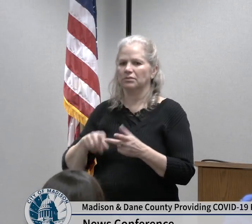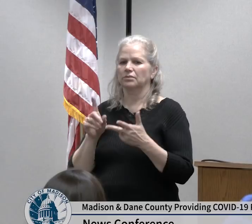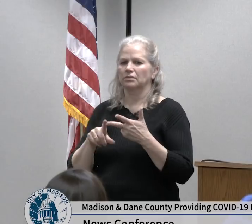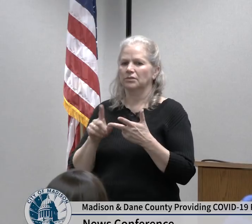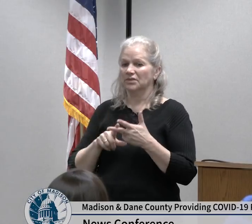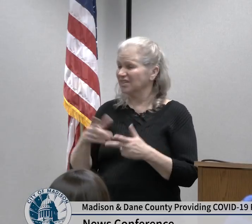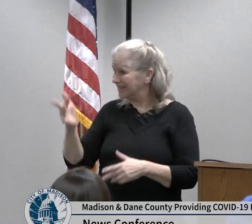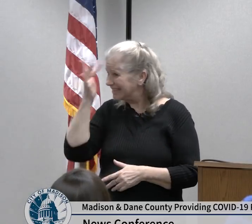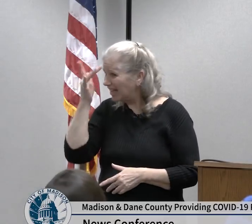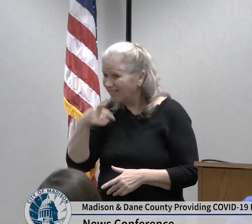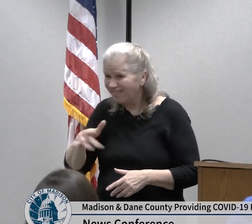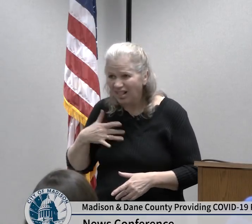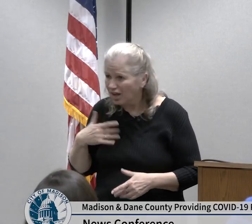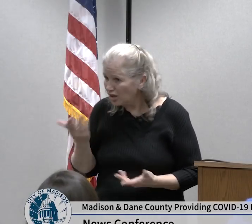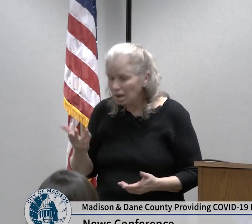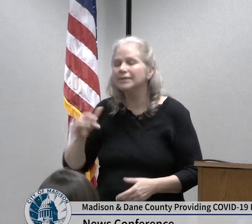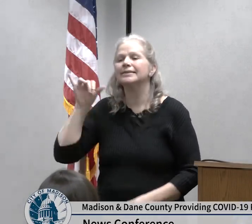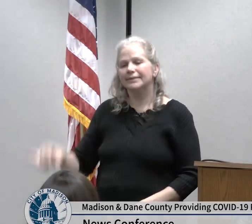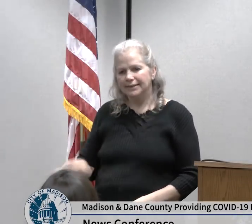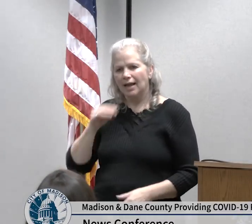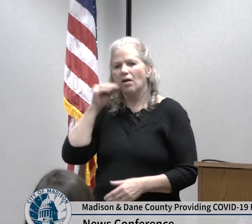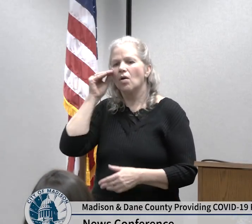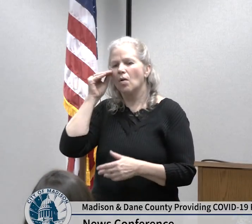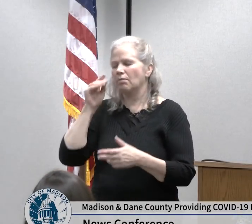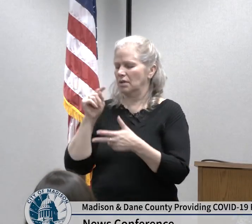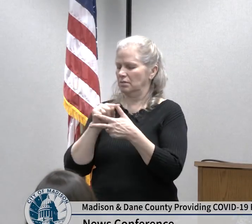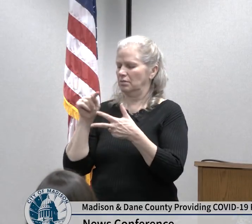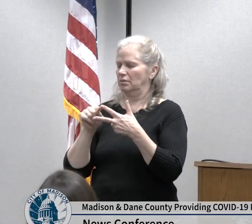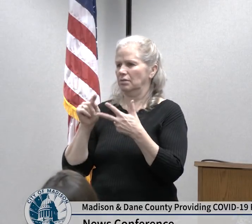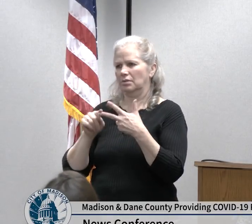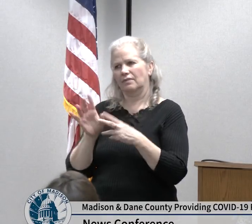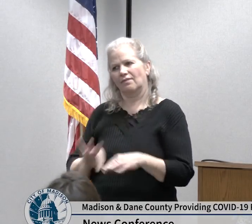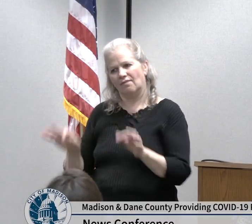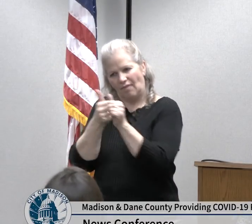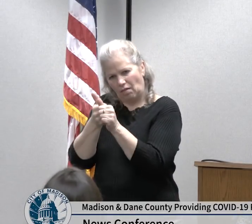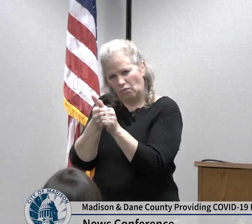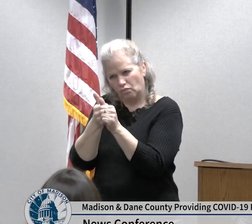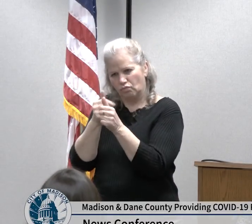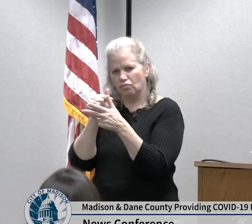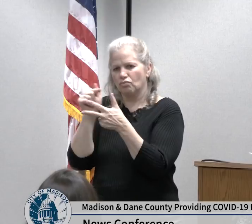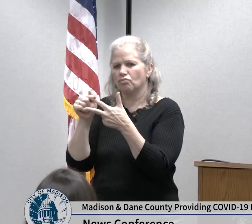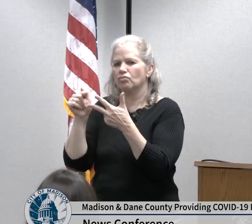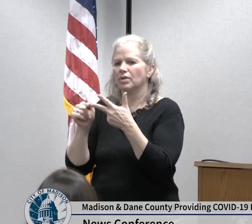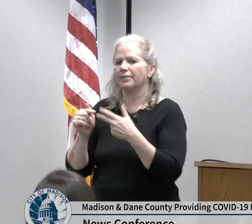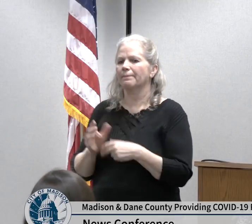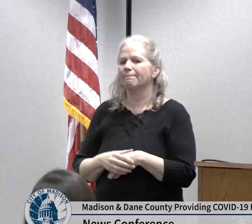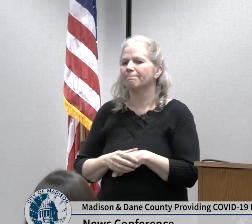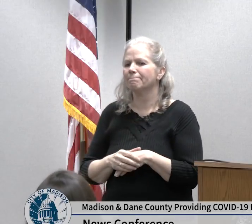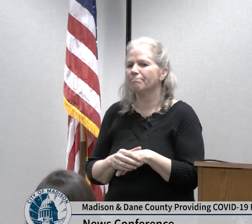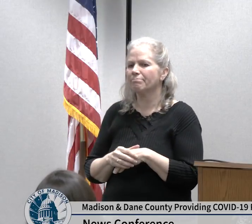important current information suggests that more cases will be identified in